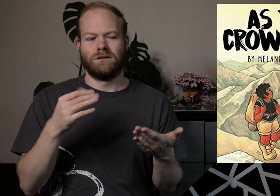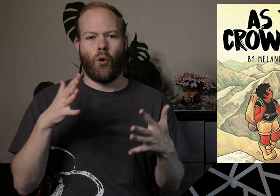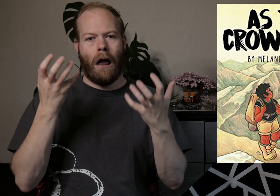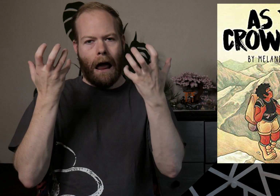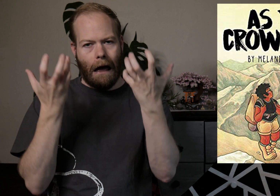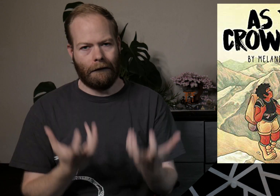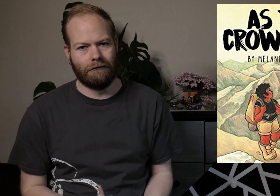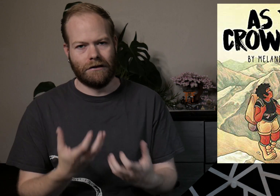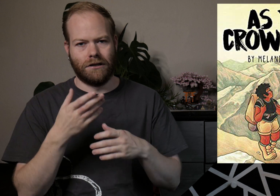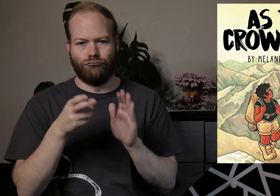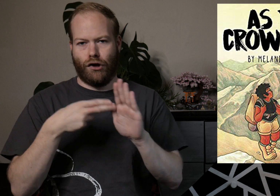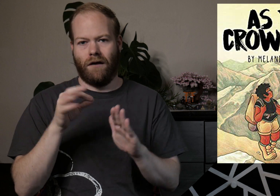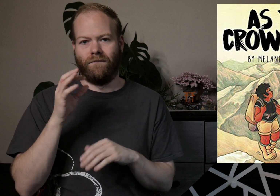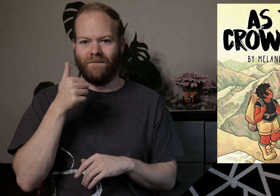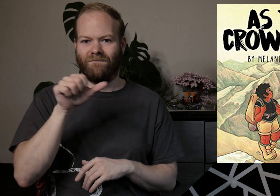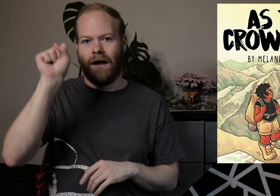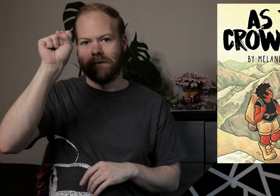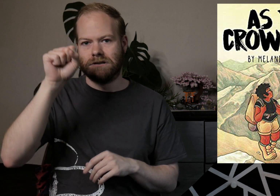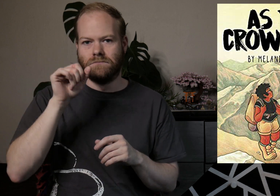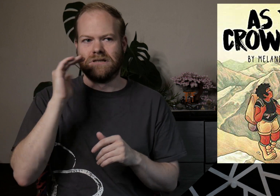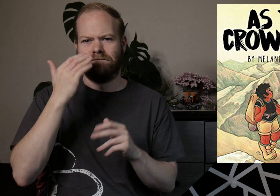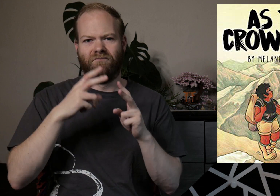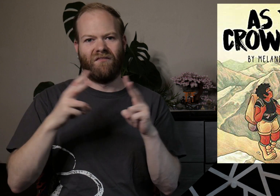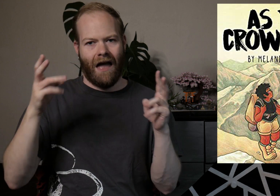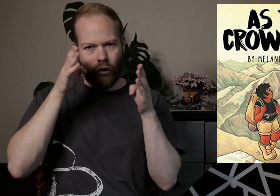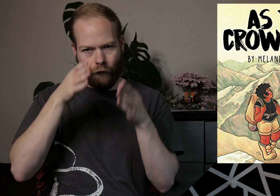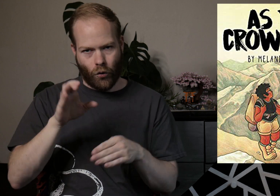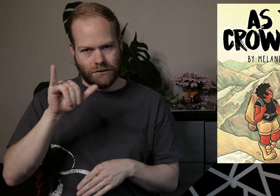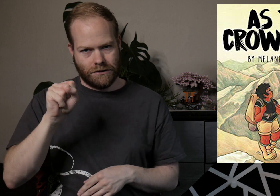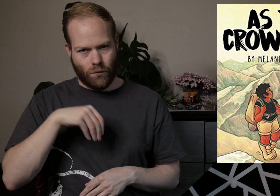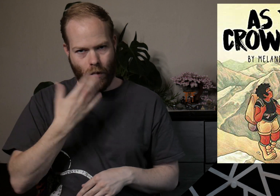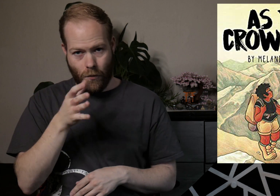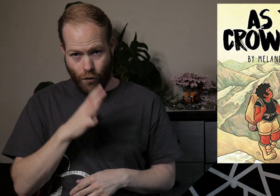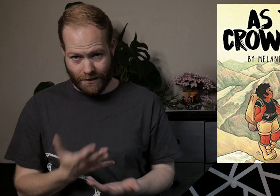and the heavy-handed brand of feminism that seems very focused on cis white women.